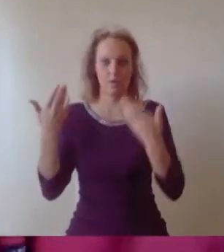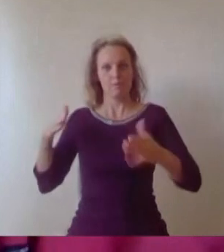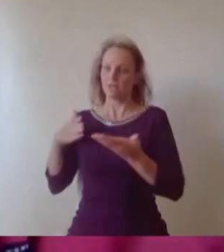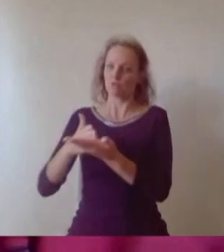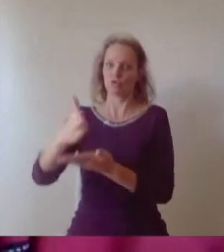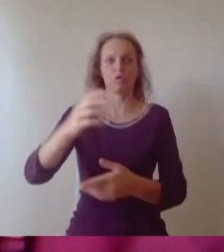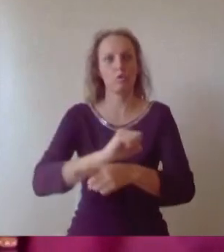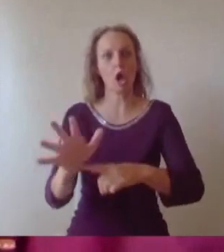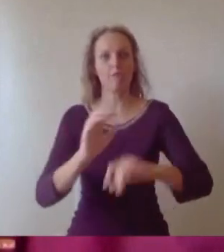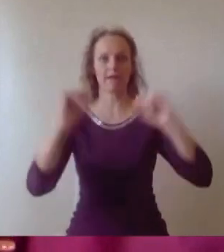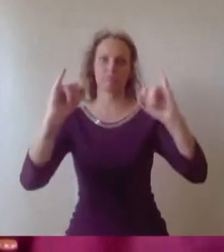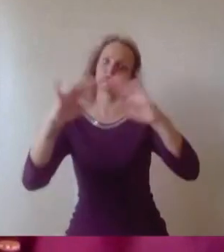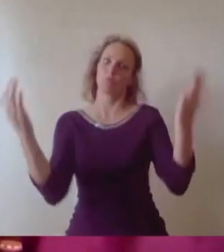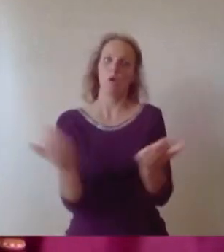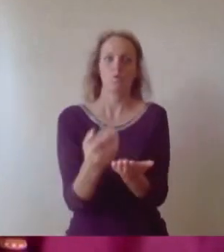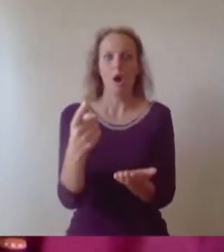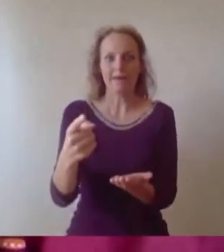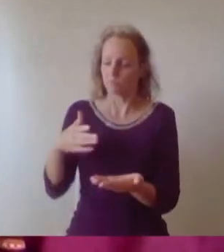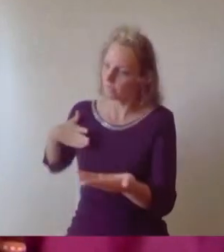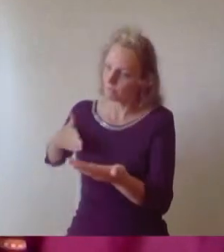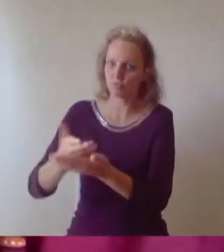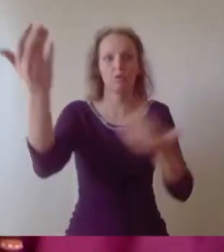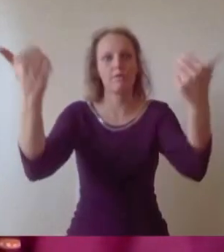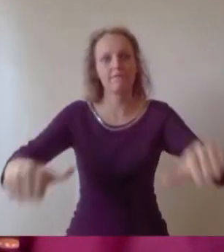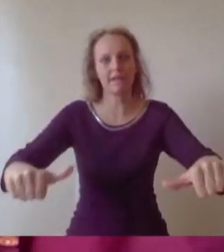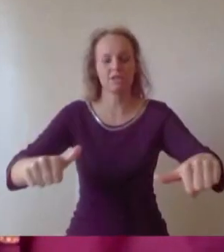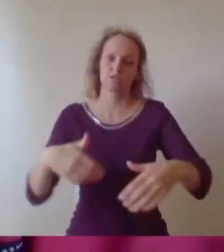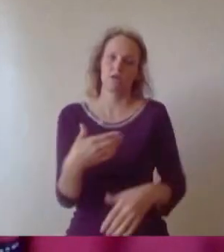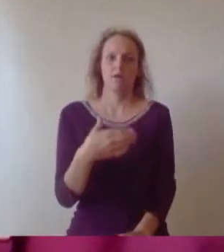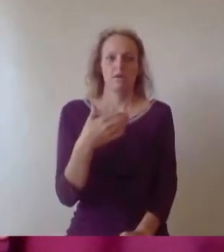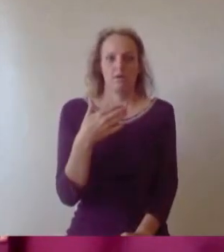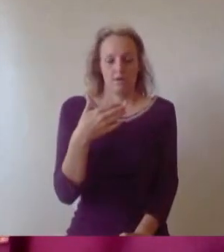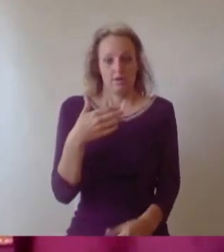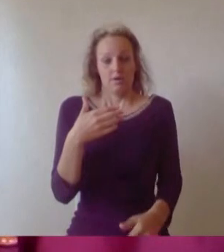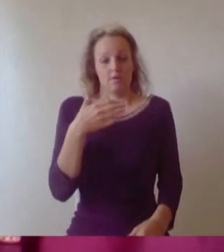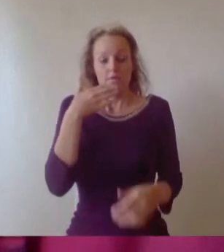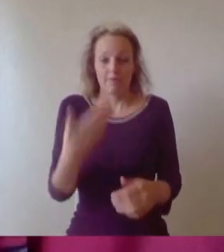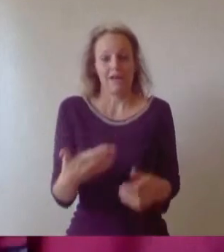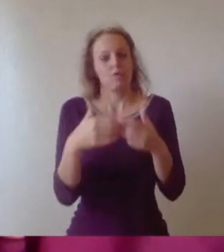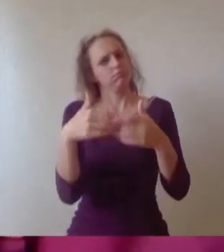saying a massive thank you to everyone that has turned up to the ceremony today. Thank you for listening to me and thank